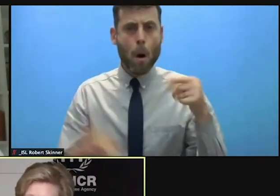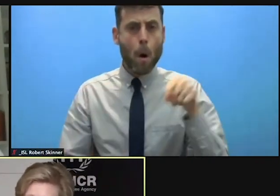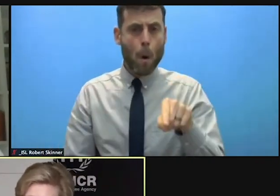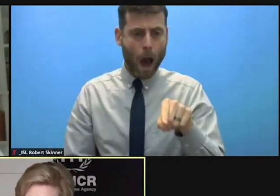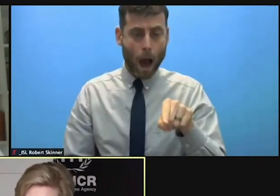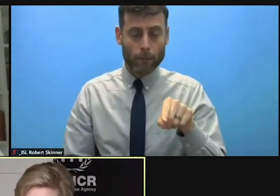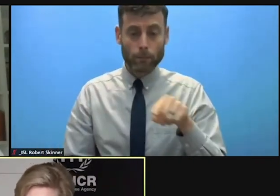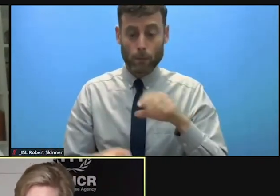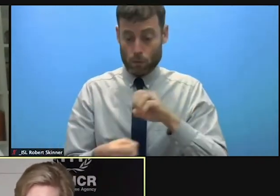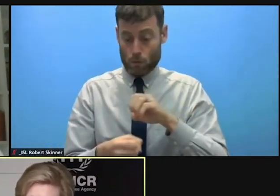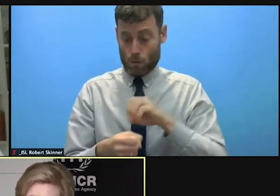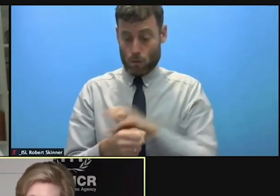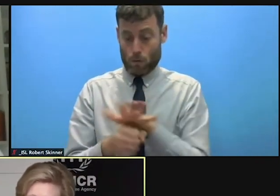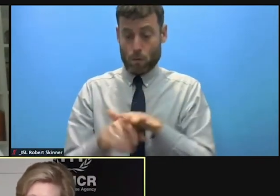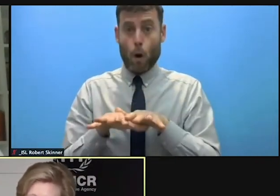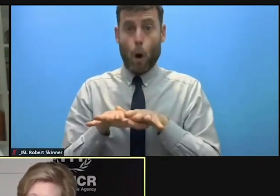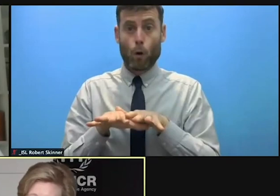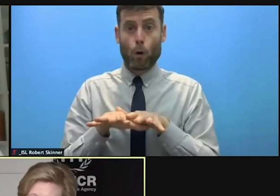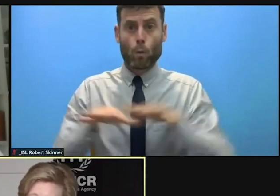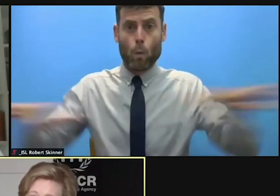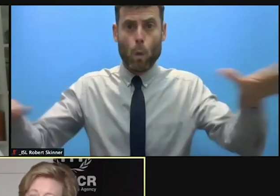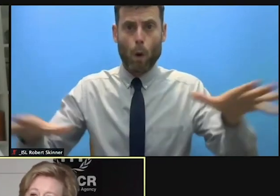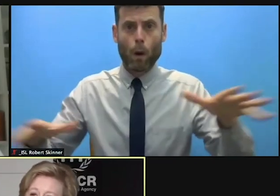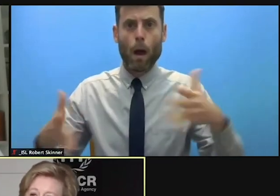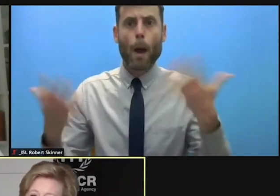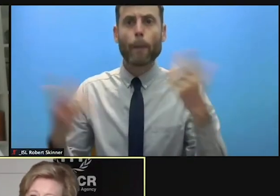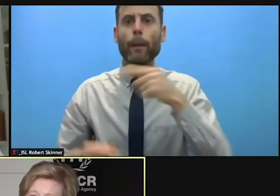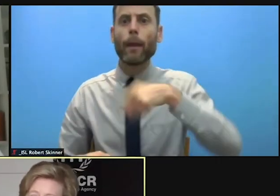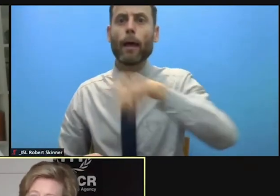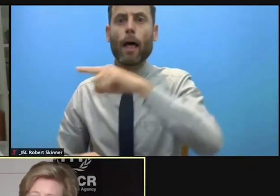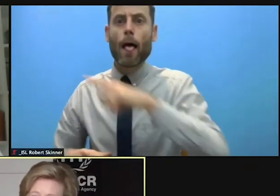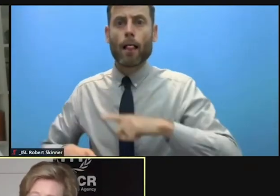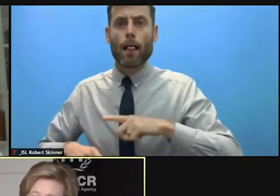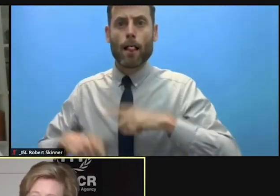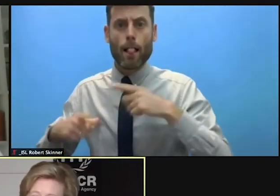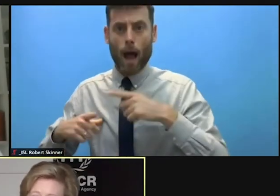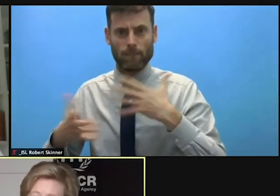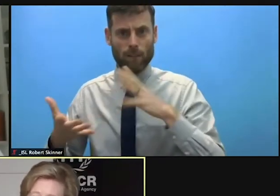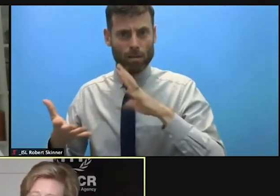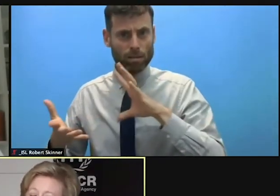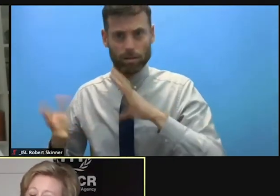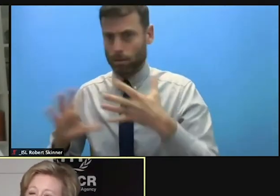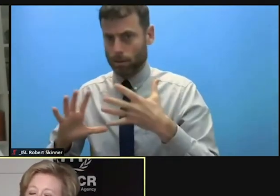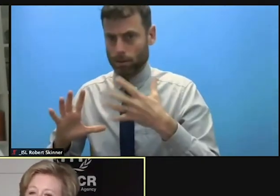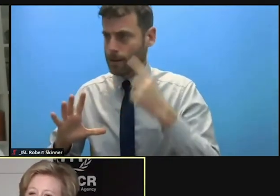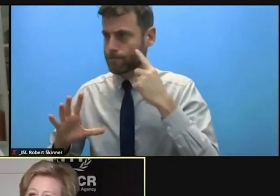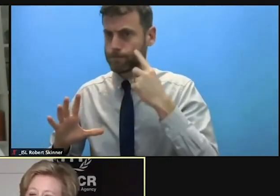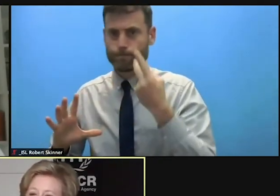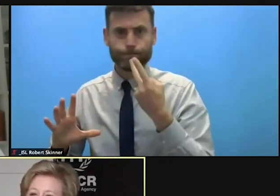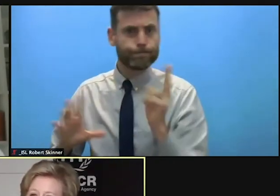Perhaps I can repeat the point that he's made, that COVID has been a magnifying and exacerbating